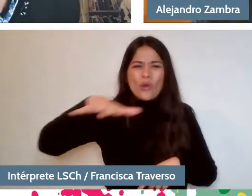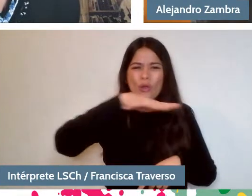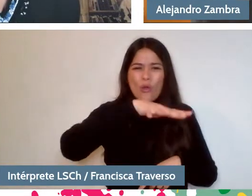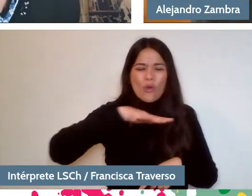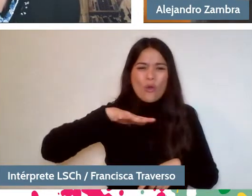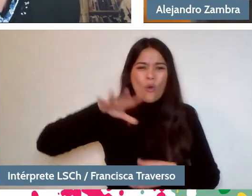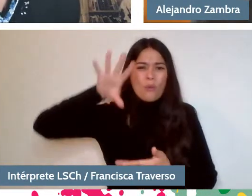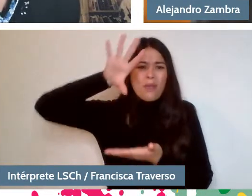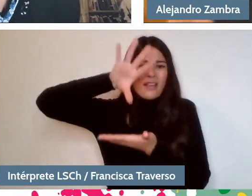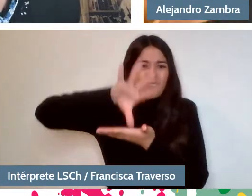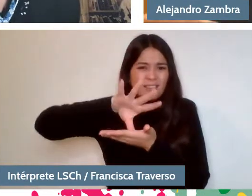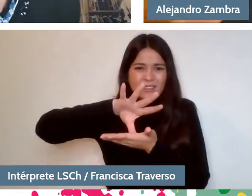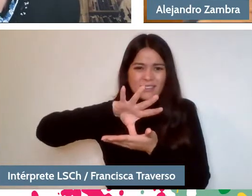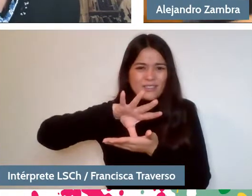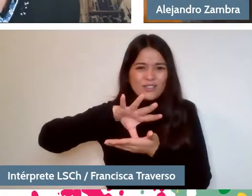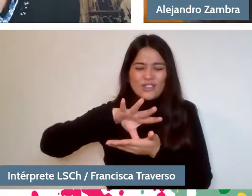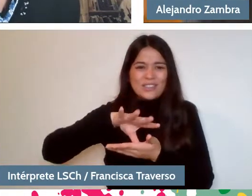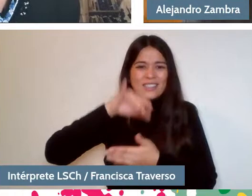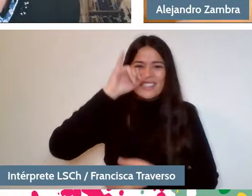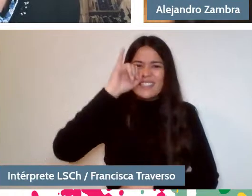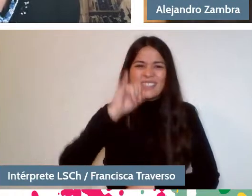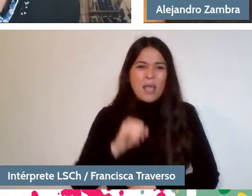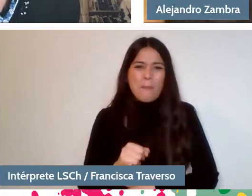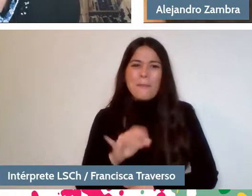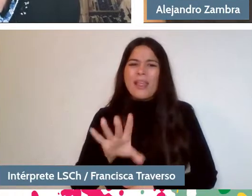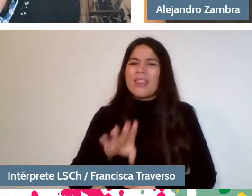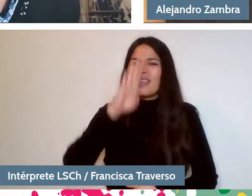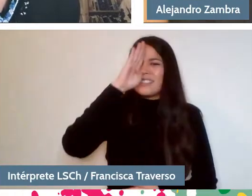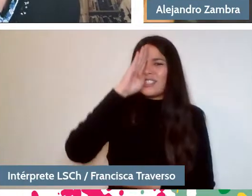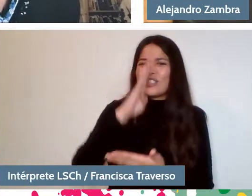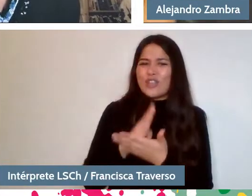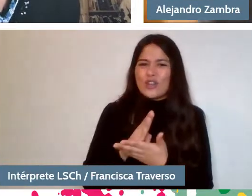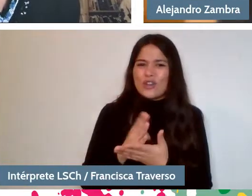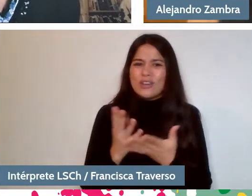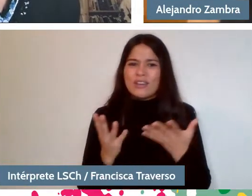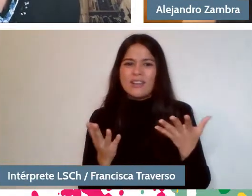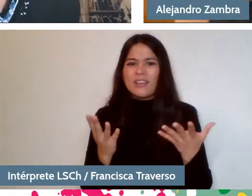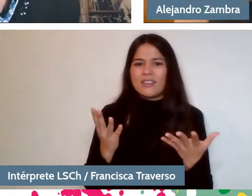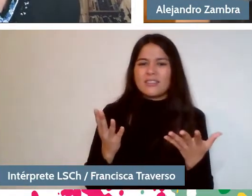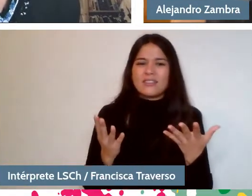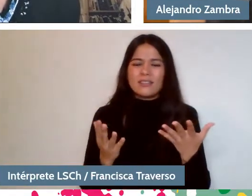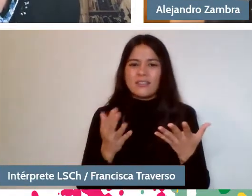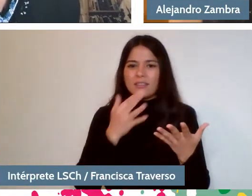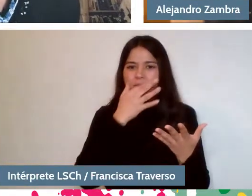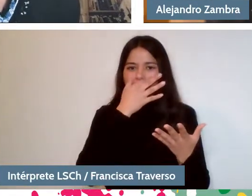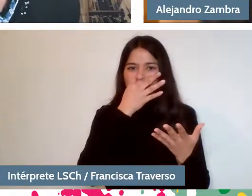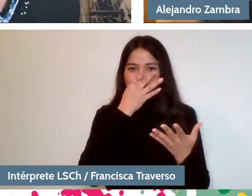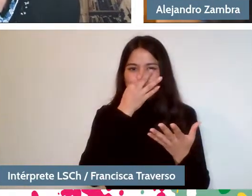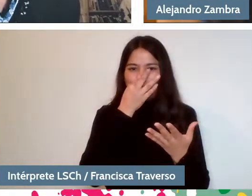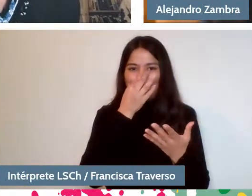One way or another we always make those decisions that are not grandiloquent. They generally have a story behind them